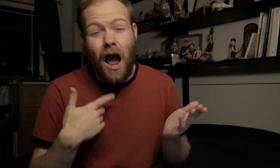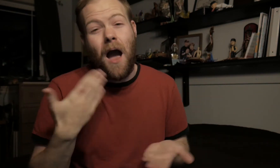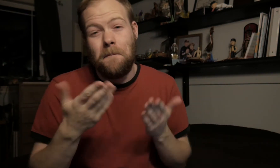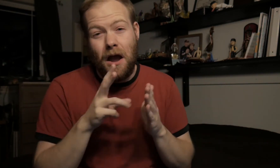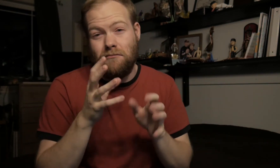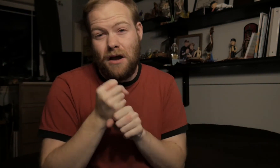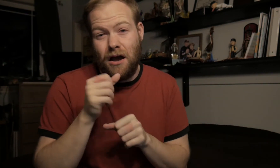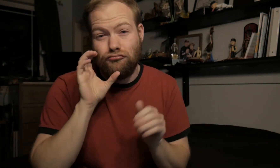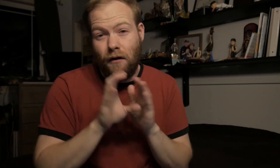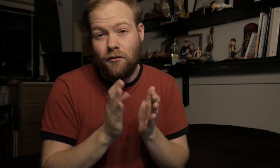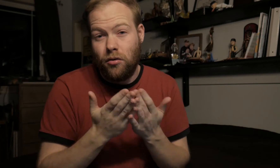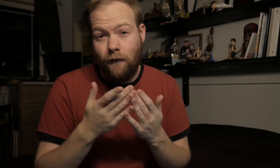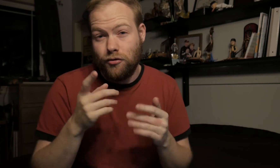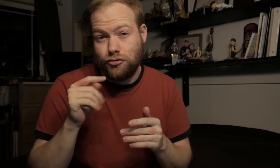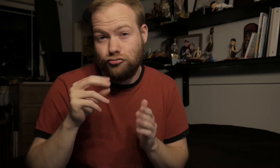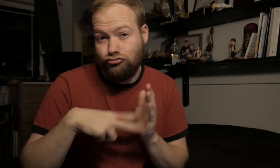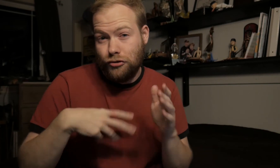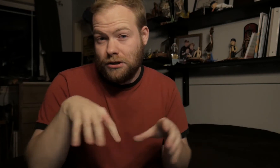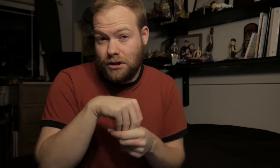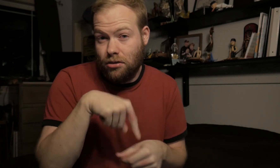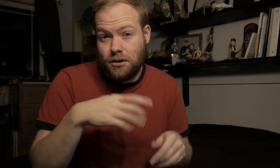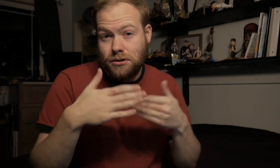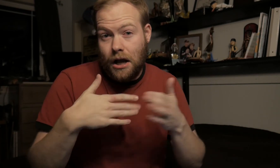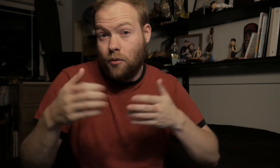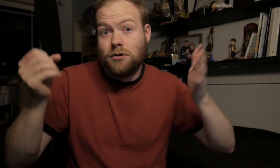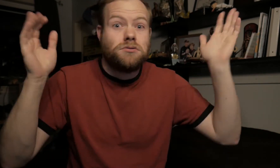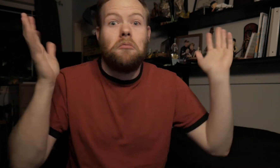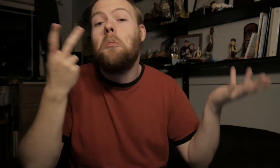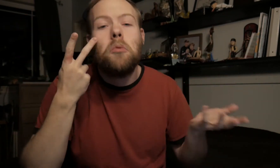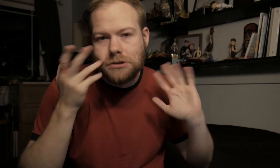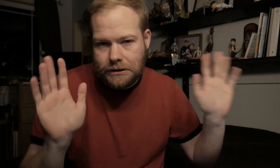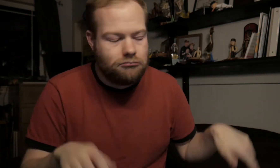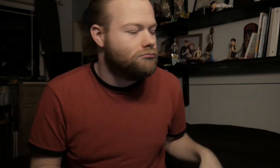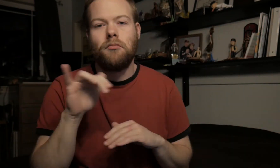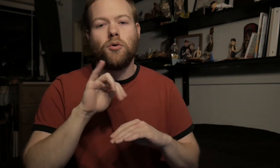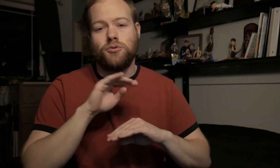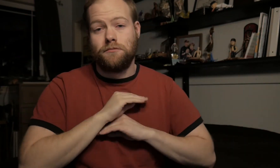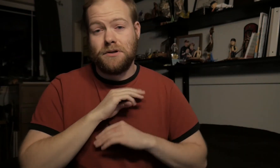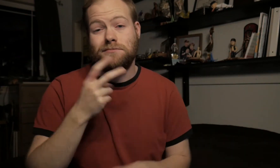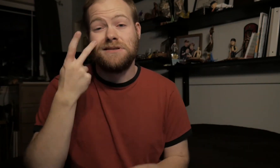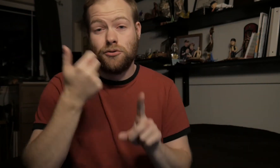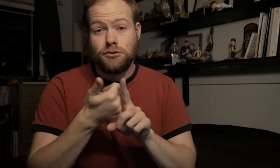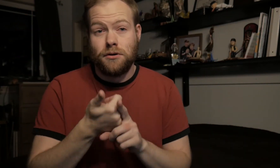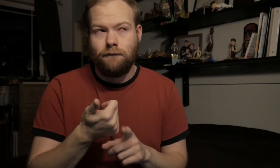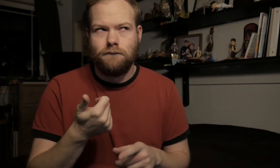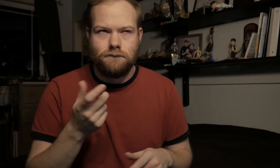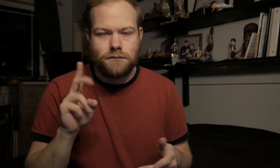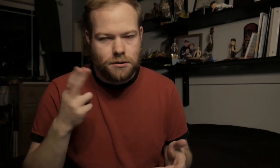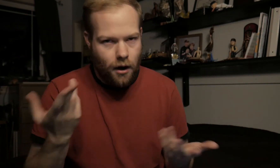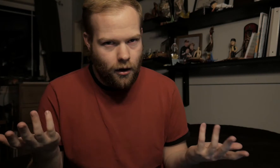I might get another graphic novel to read in this anyway, so we'll see. It also covers See Yourself, duh.